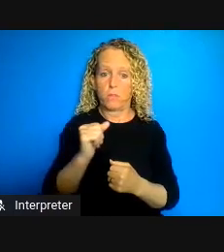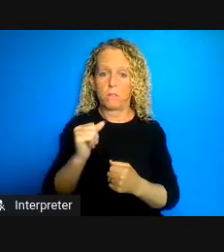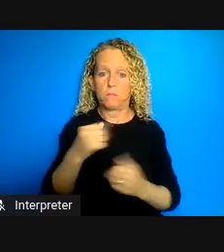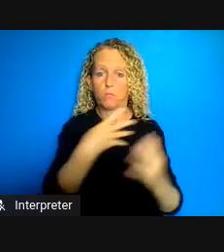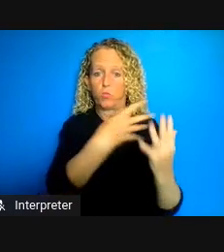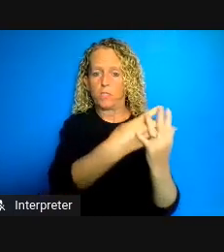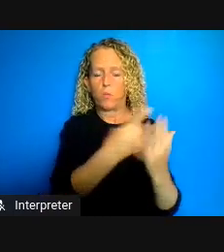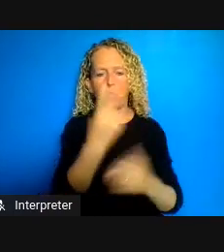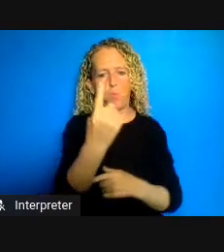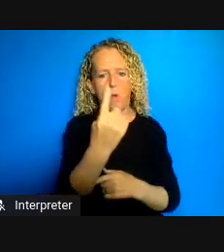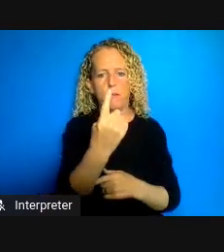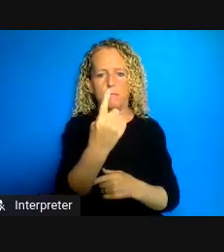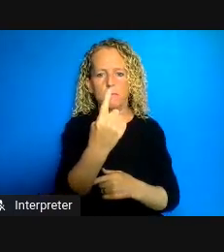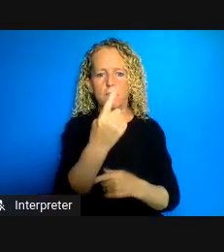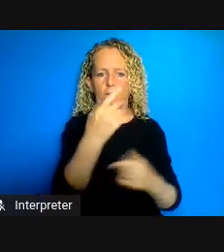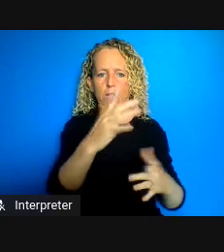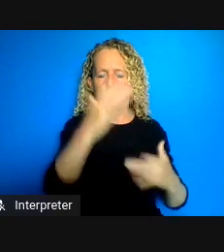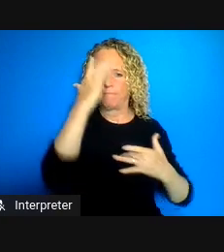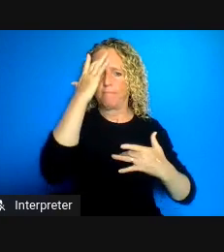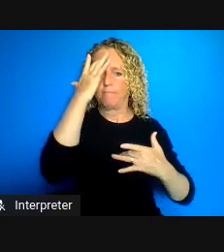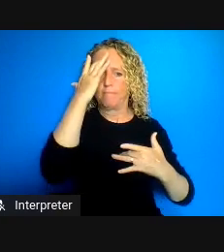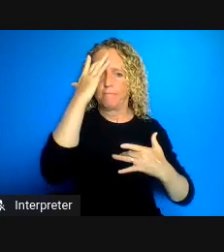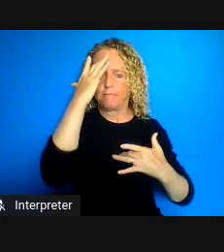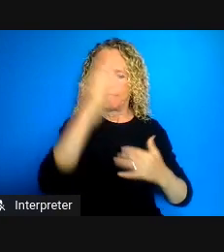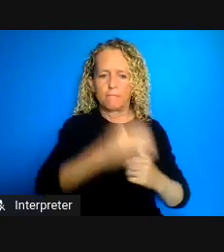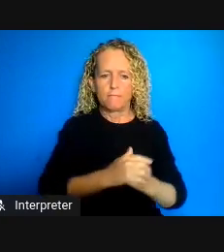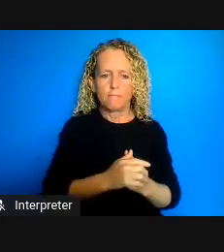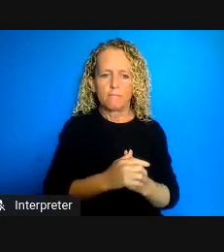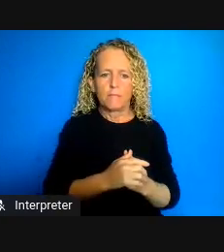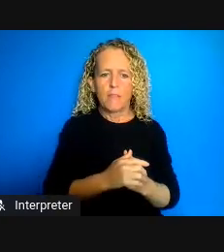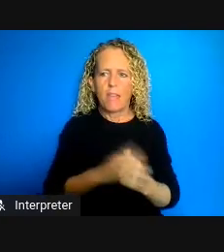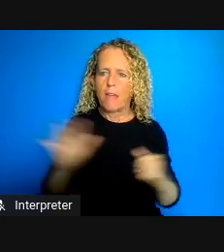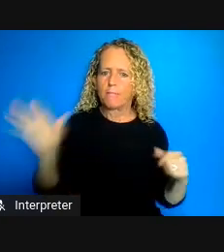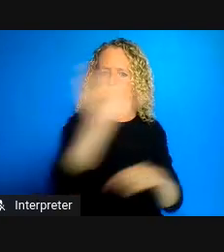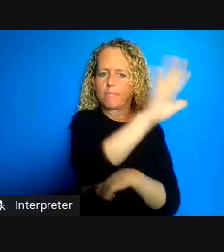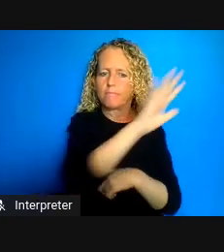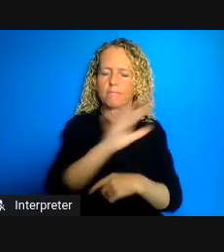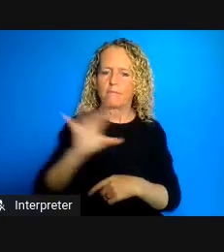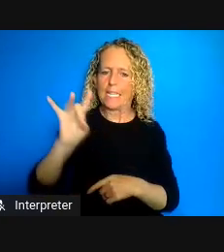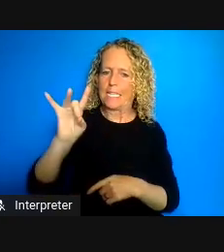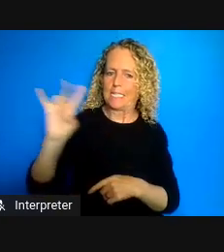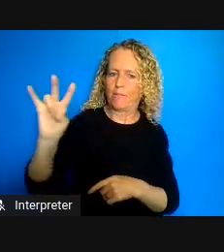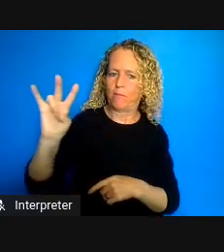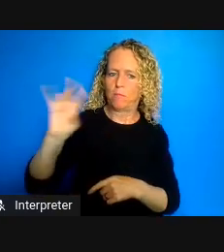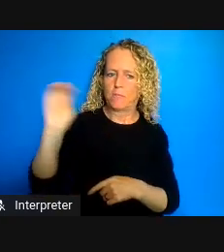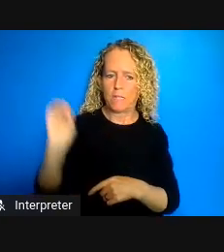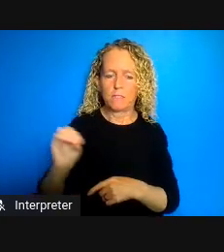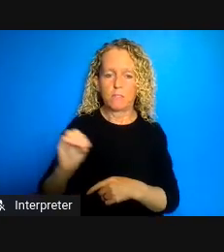country. There are 87 so out of a population of 25,000 that's that's sort